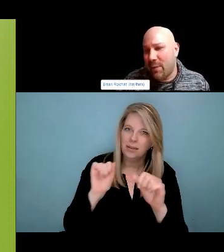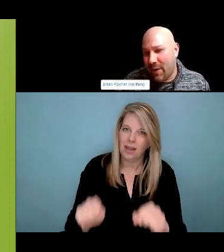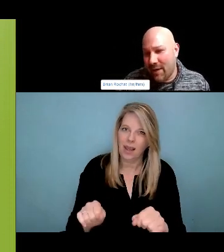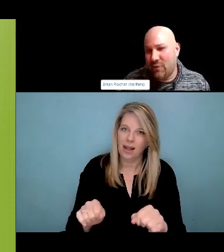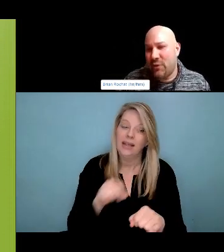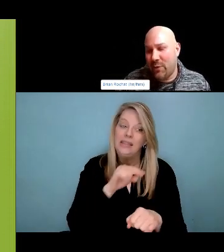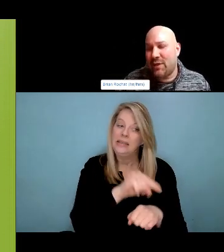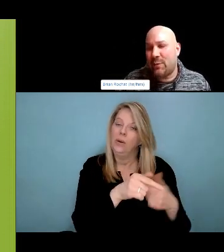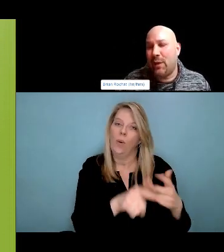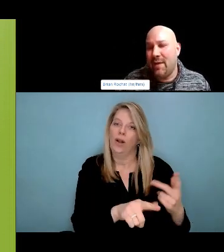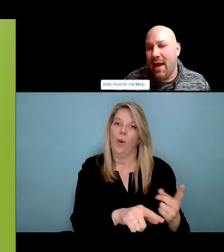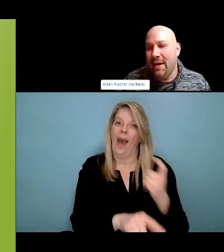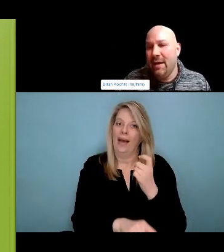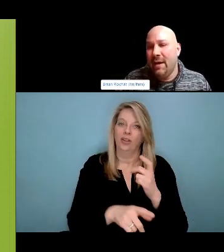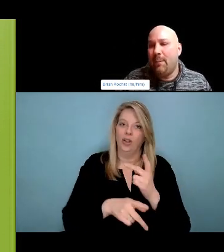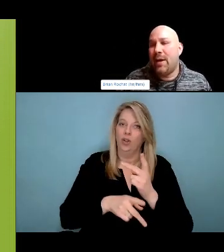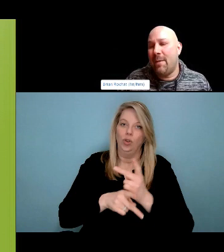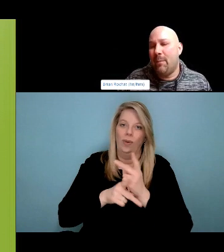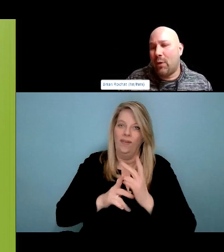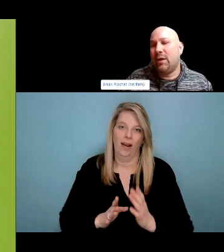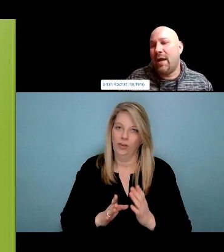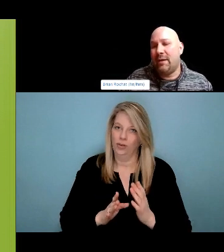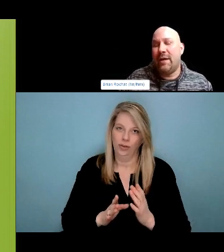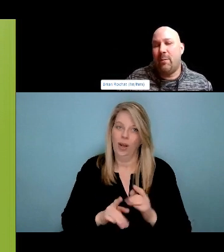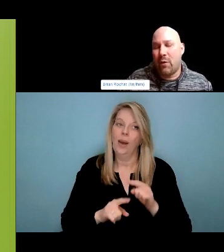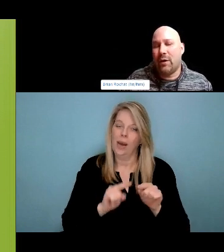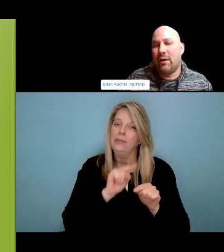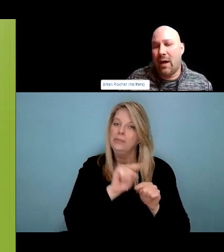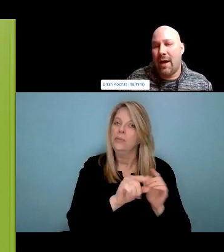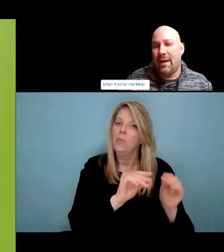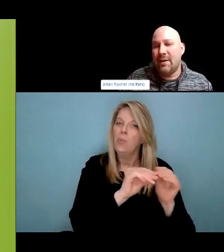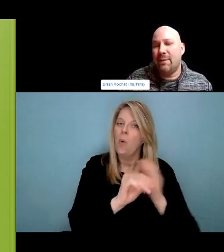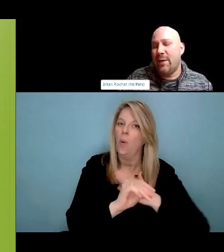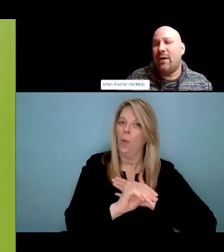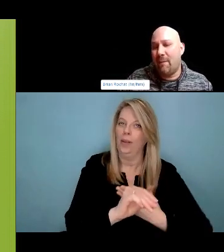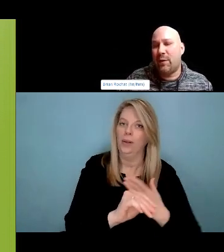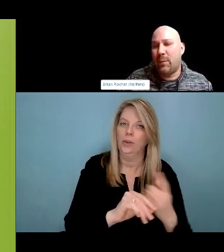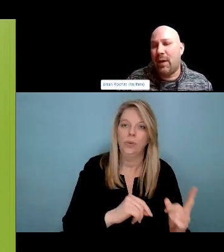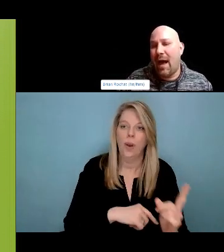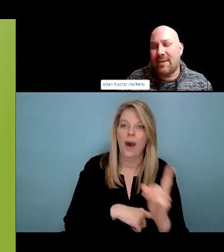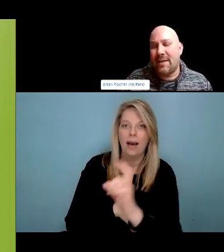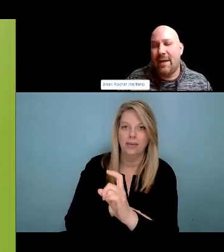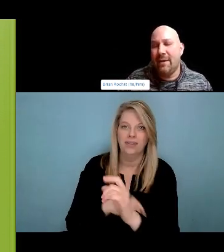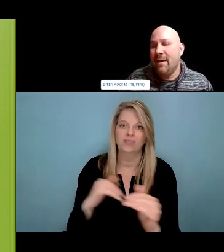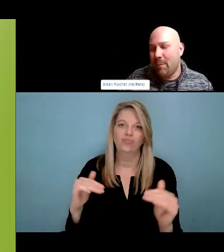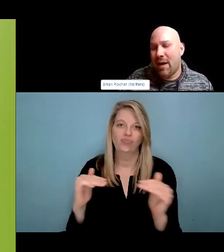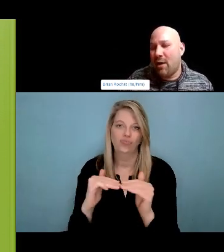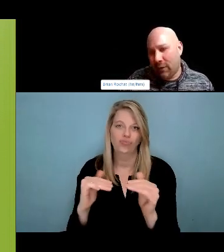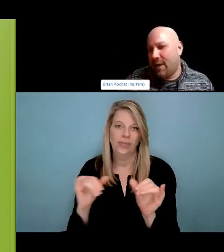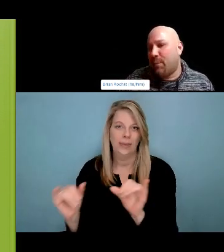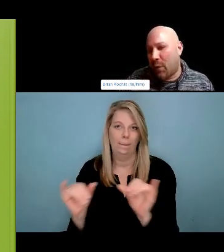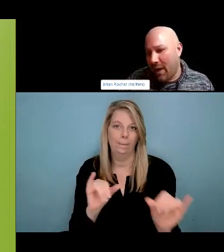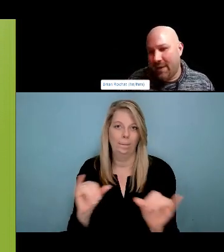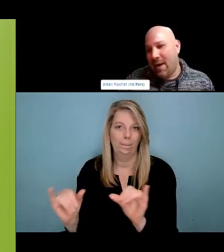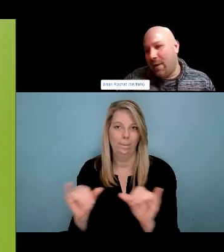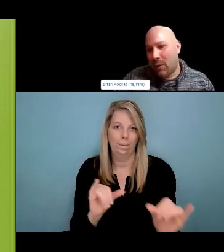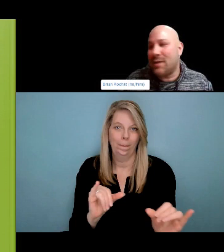to carry naloxone kits as part of first aid. Hey, how are you? Good. I think I may have spoken with you in April. Yeah. The Naloxone kids, right? It's probably pretty